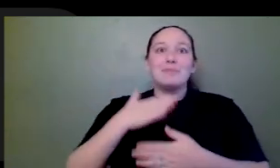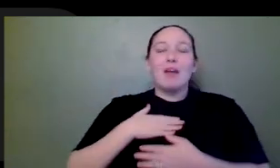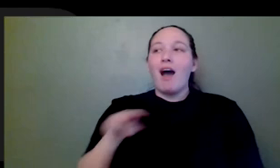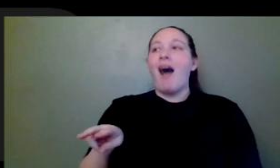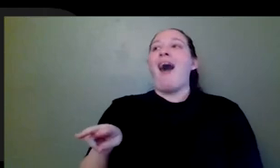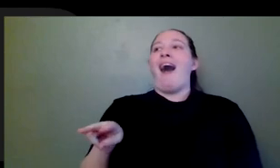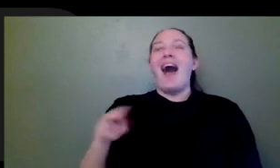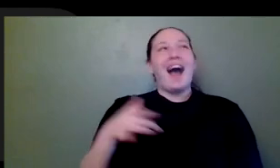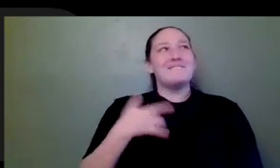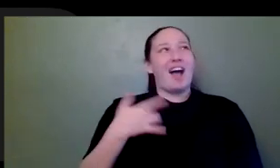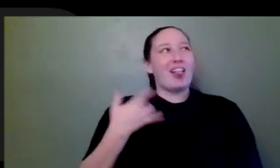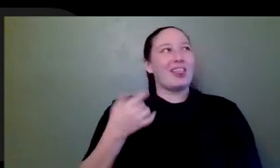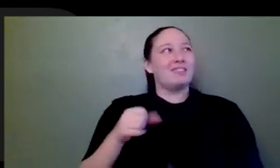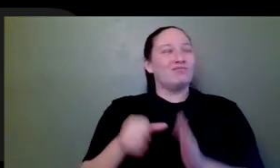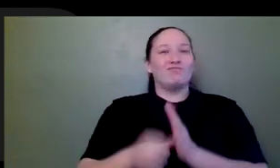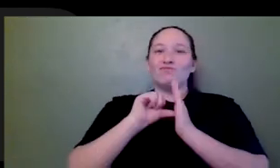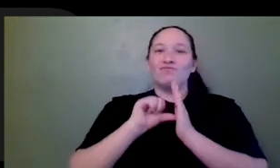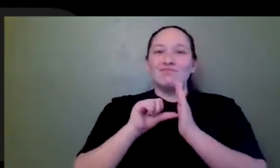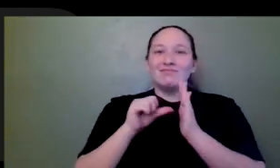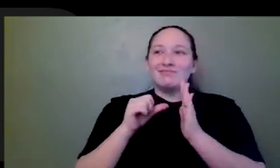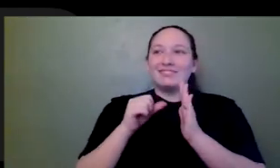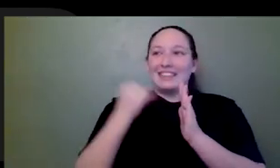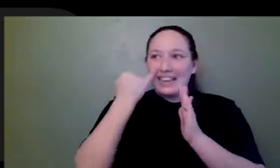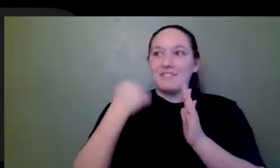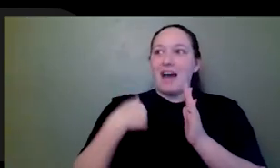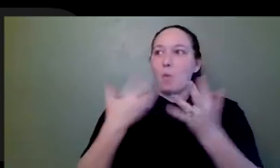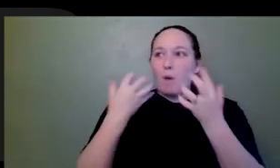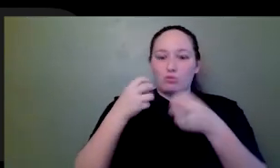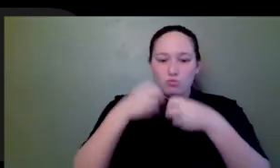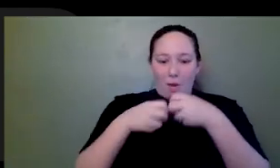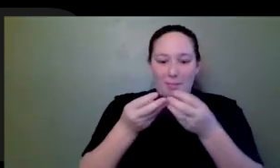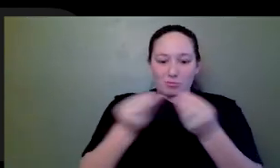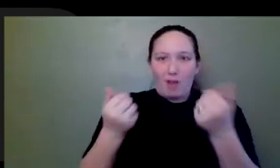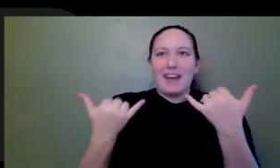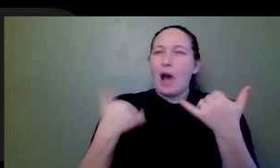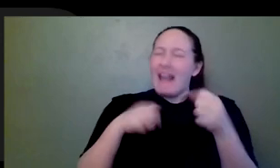creativity when problem solving and I never let go that I always say, like, I don't care if we can't